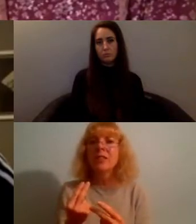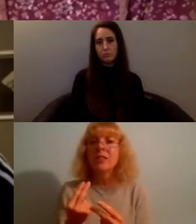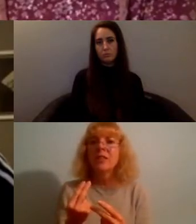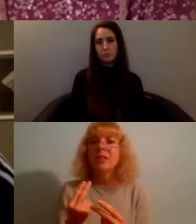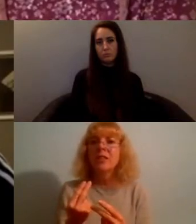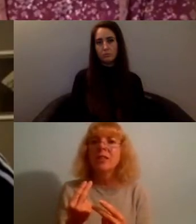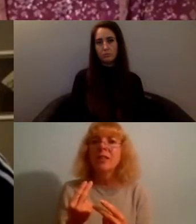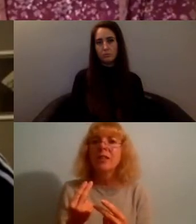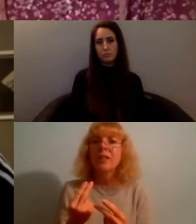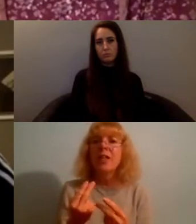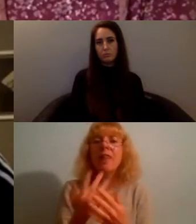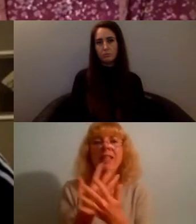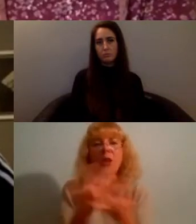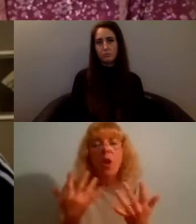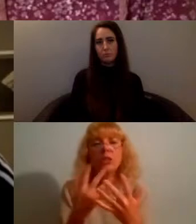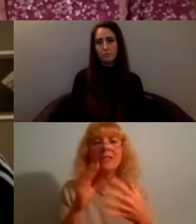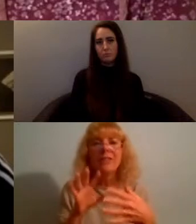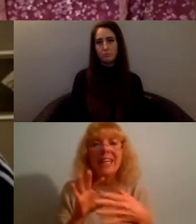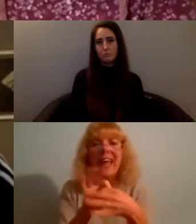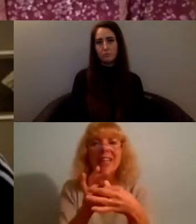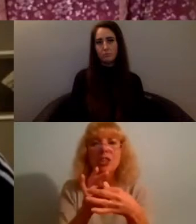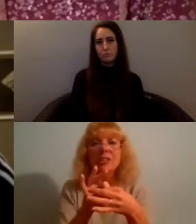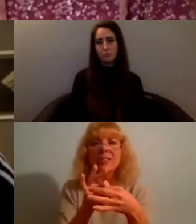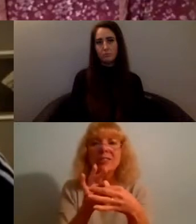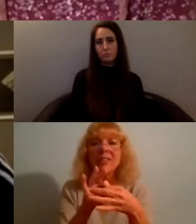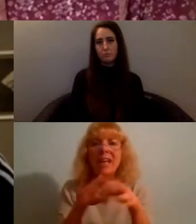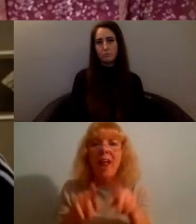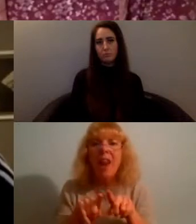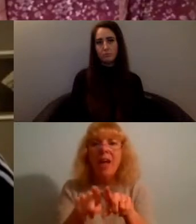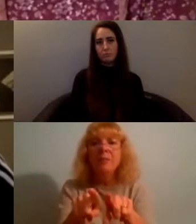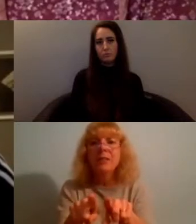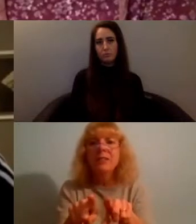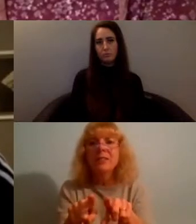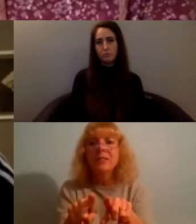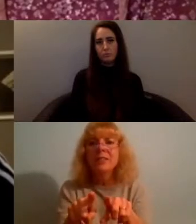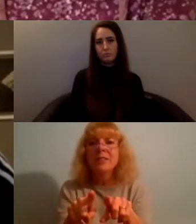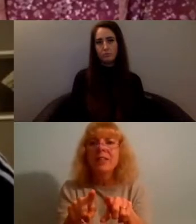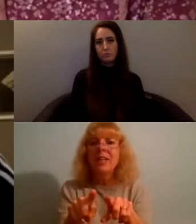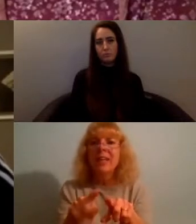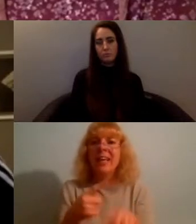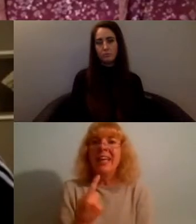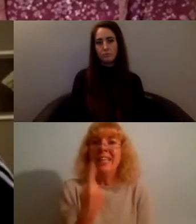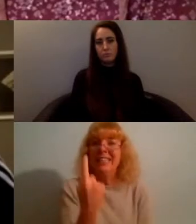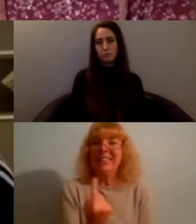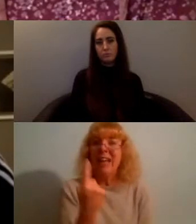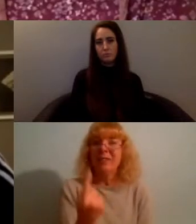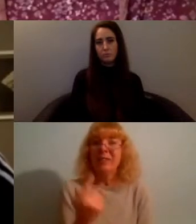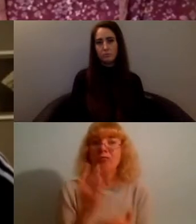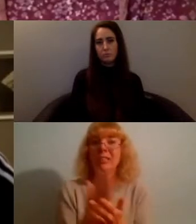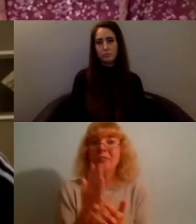lot of connection and alignment around this stuff which in and of itself is really exciting yeah